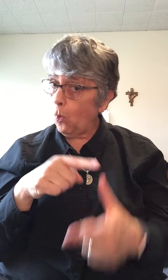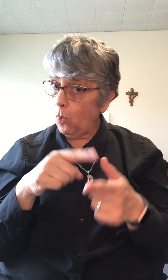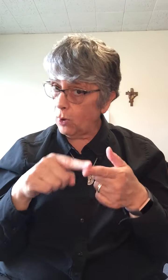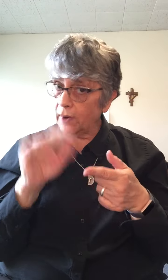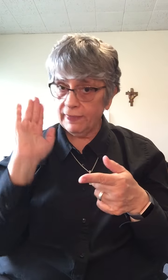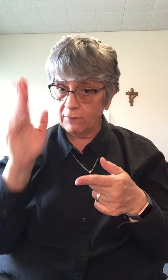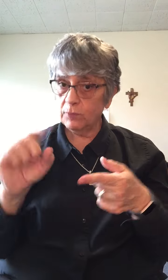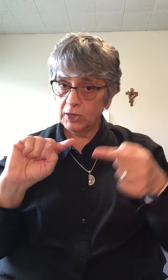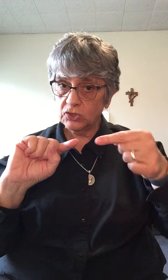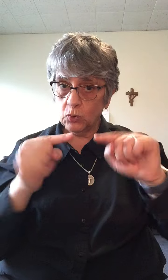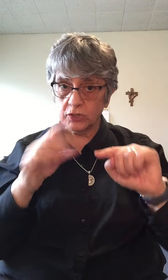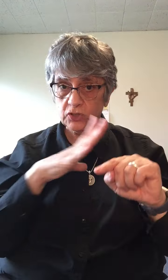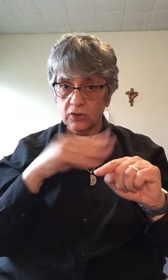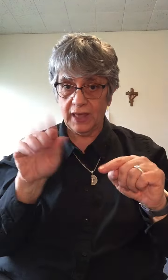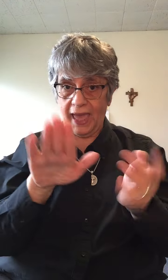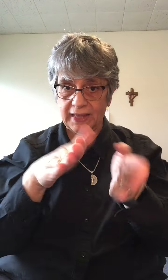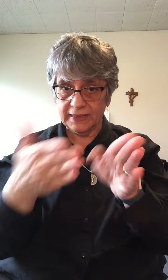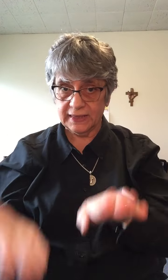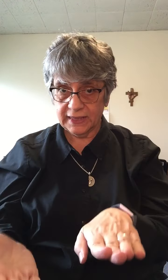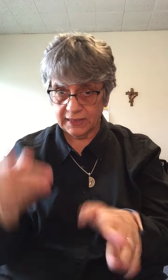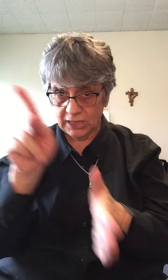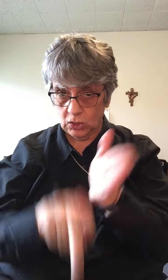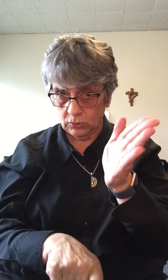or they would be tortured and killed,